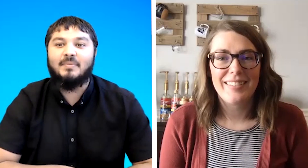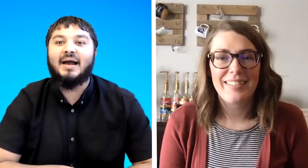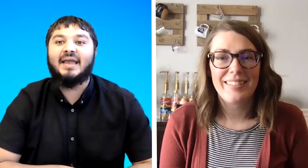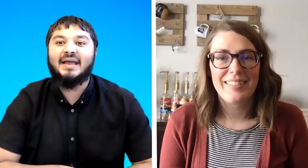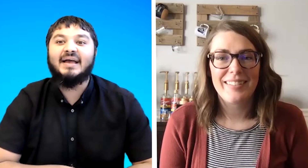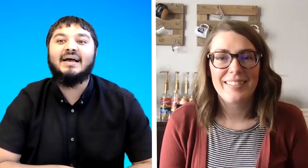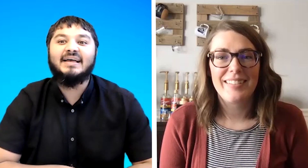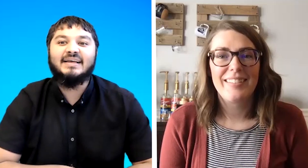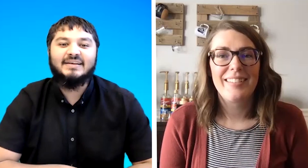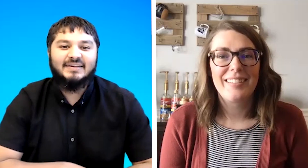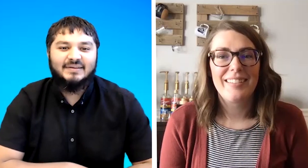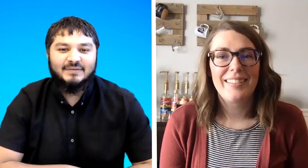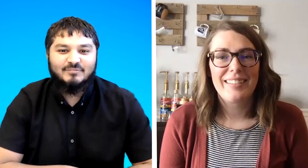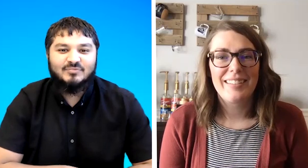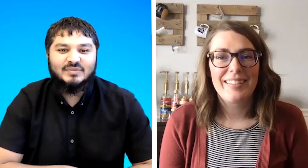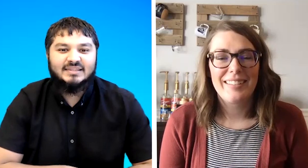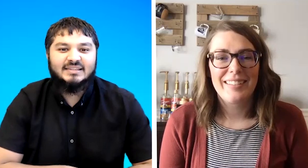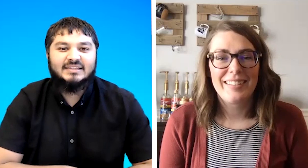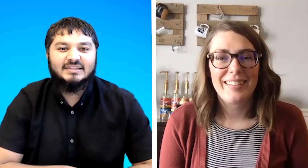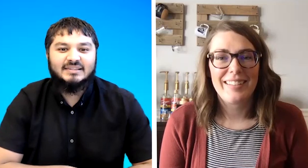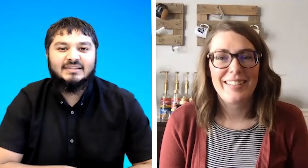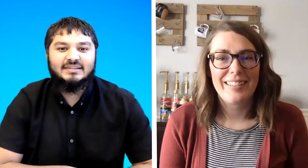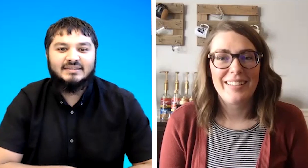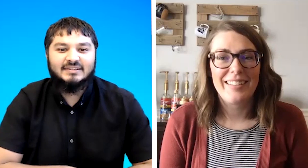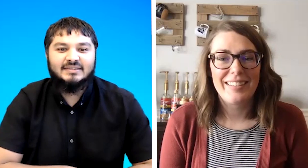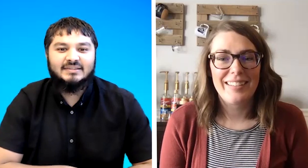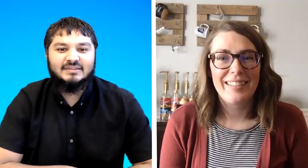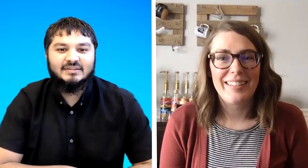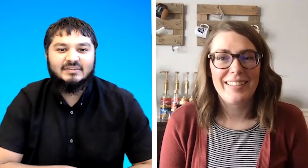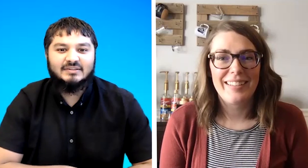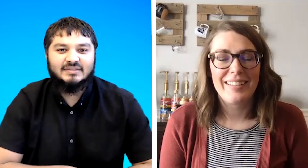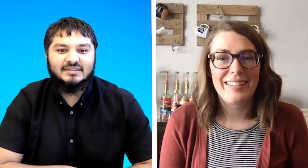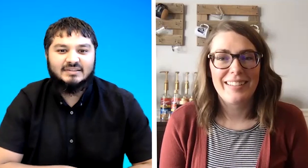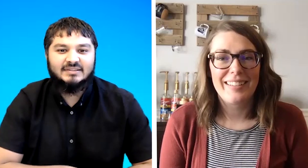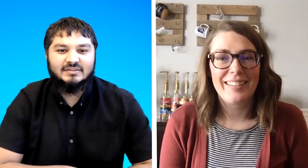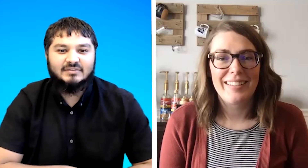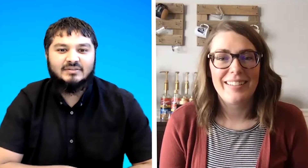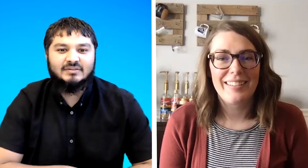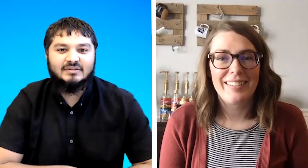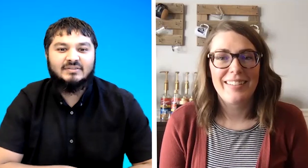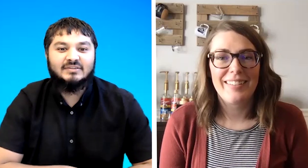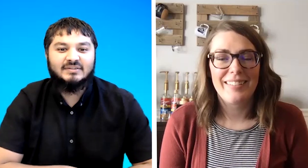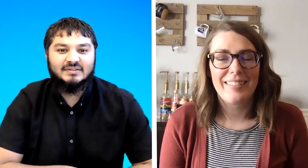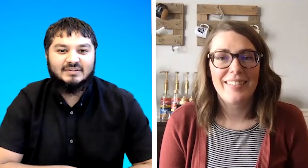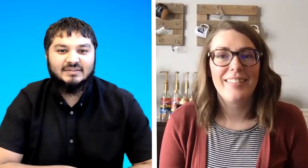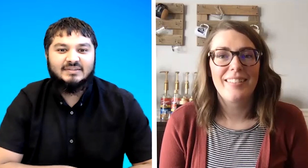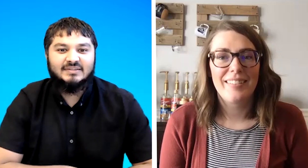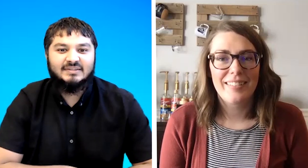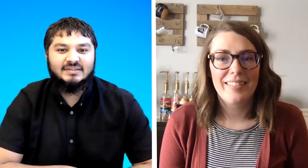map okay so to be official it's this week in 2003 it was past the official language i think